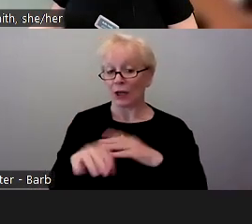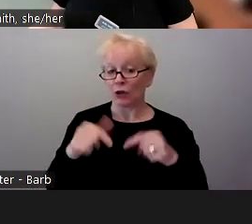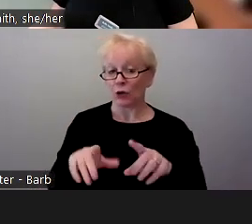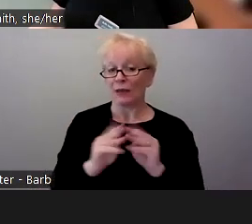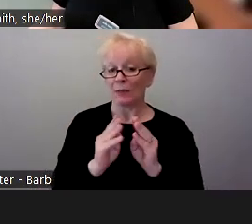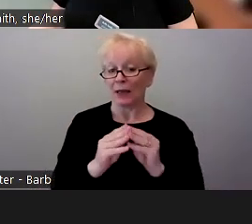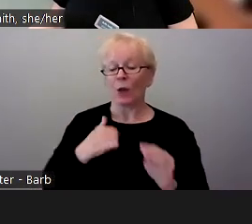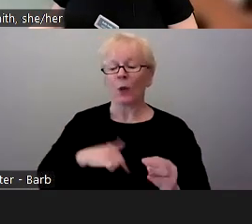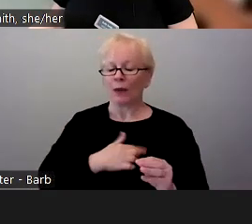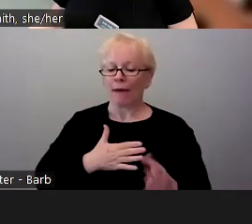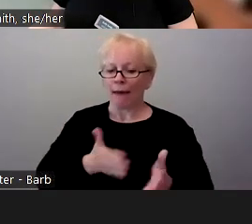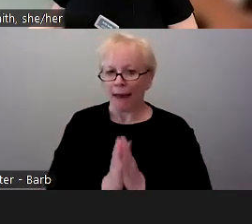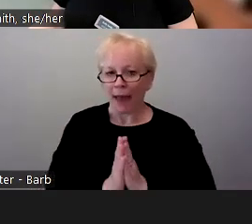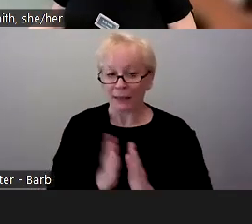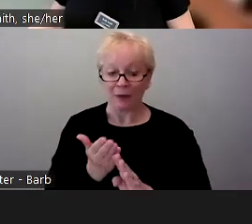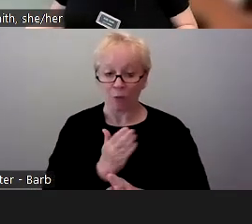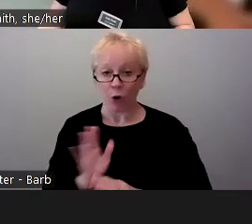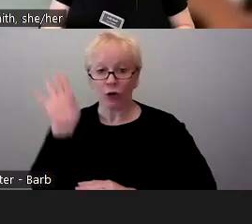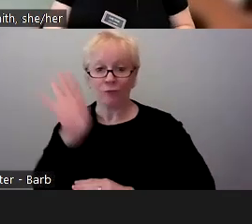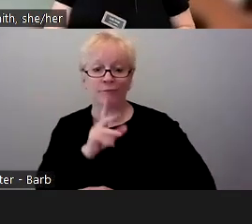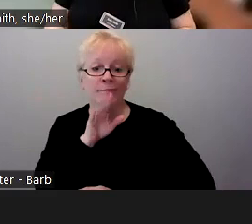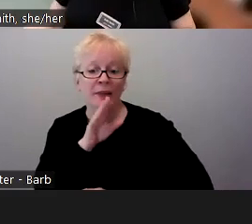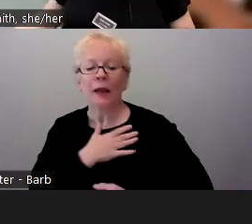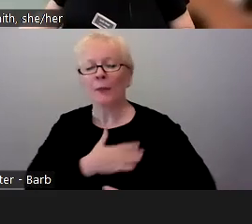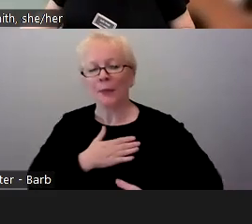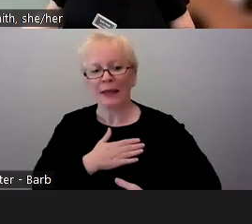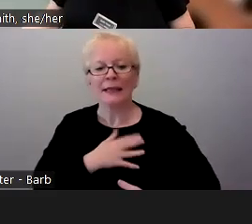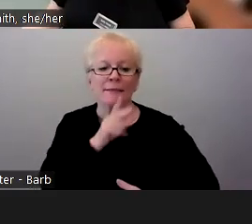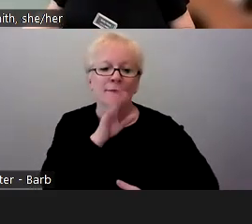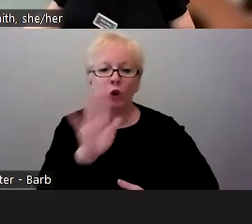before speaking so that everyone can identify who's talking.